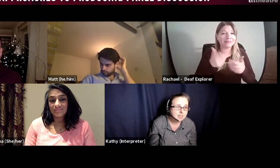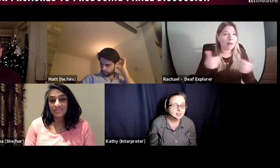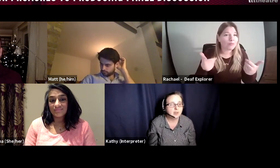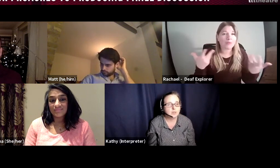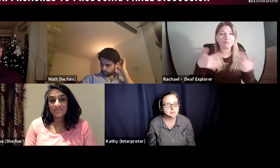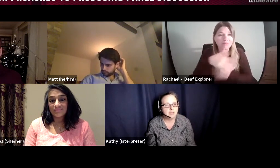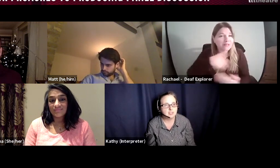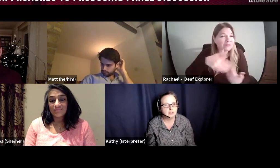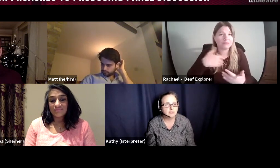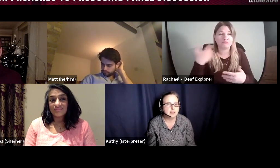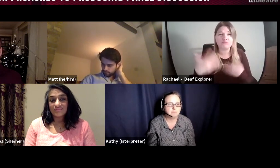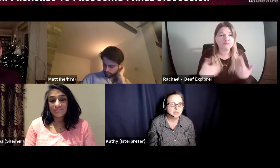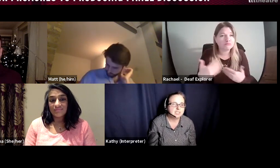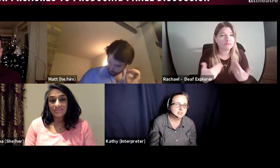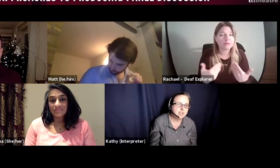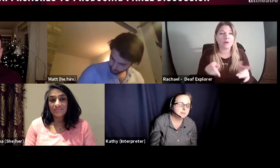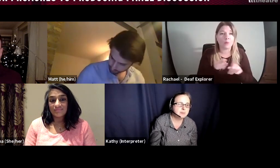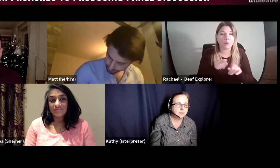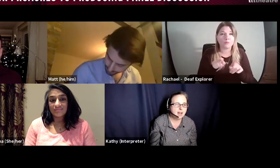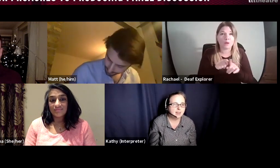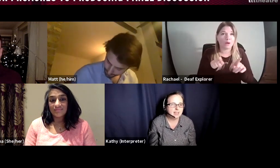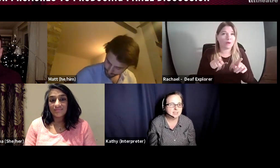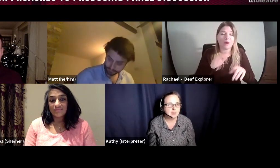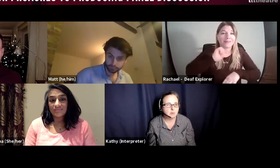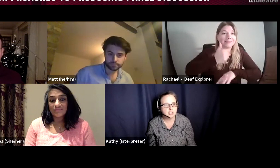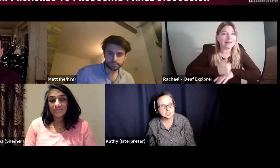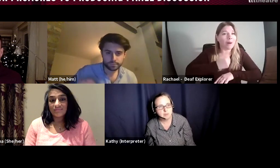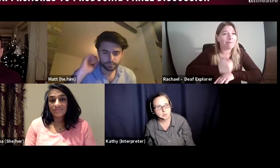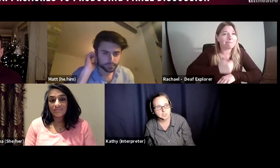that was a mix of deaf and hearing people and some that were just deaf people and just